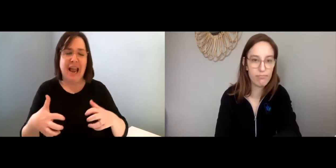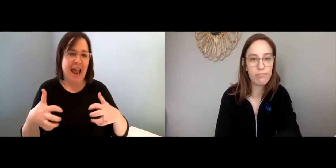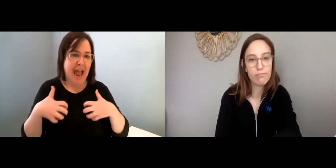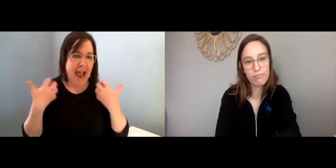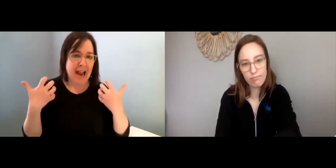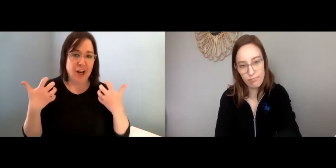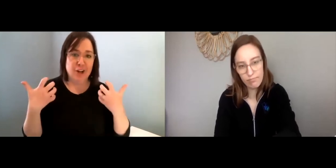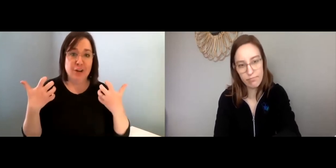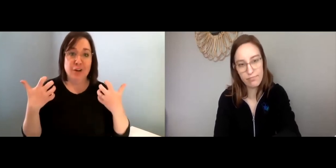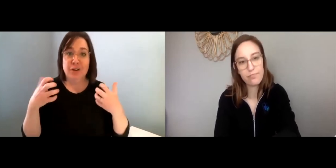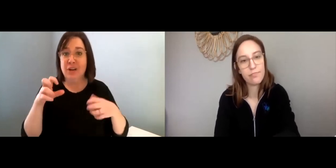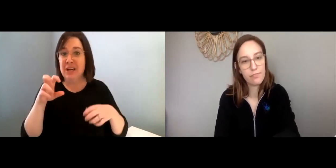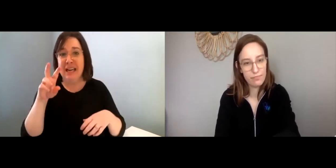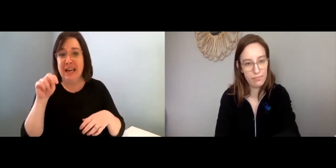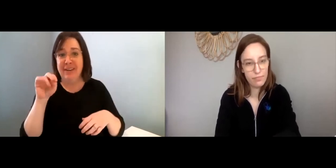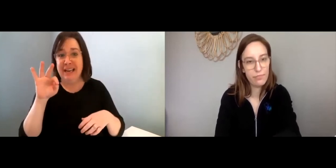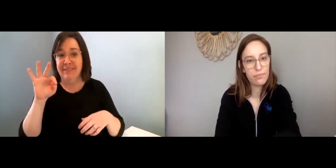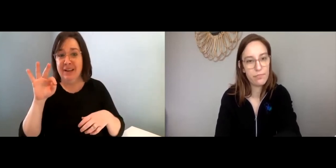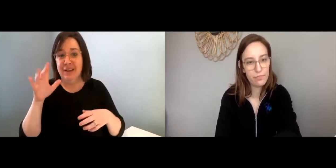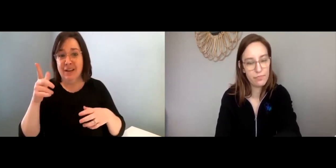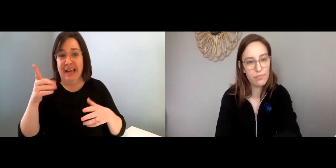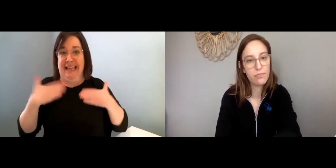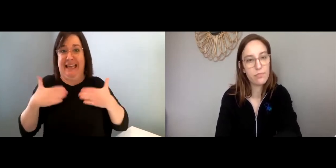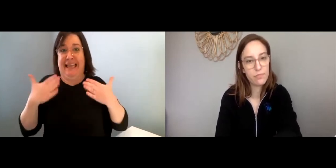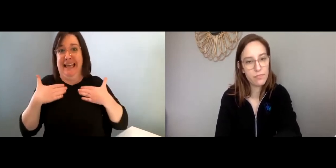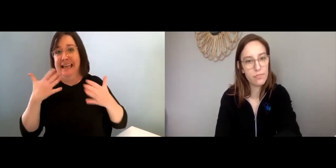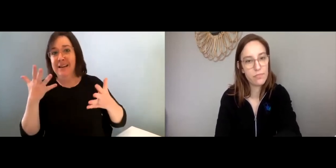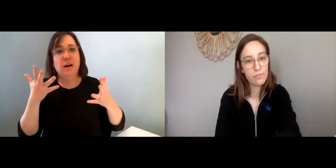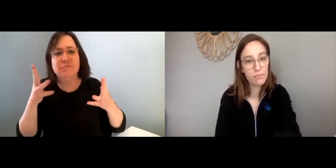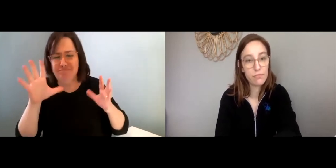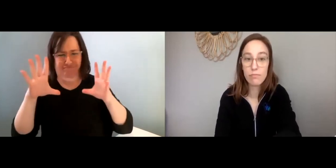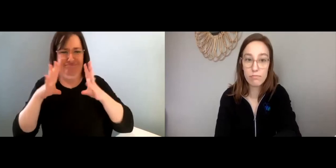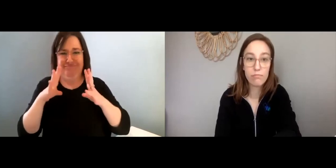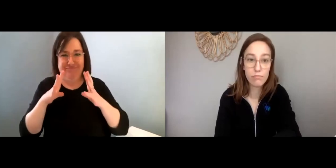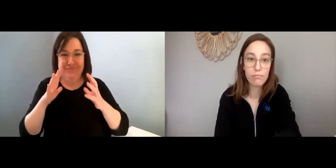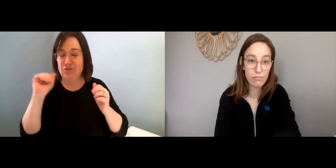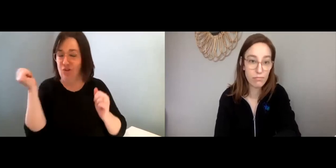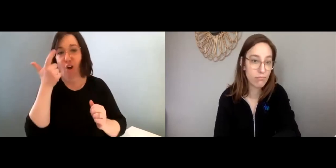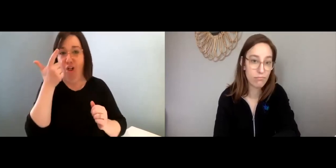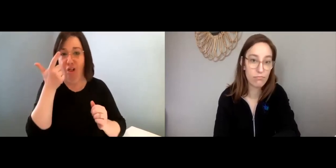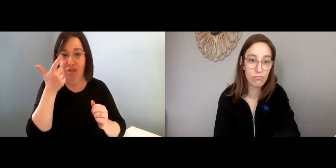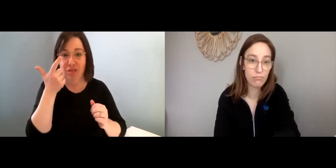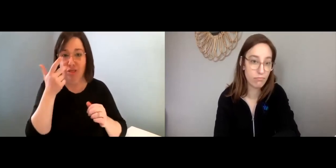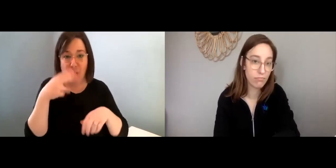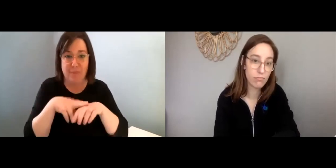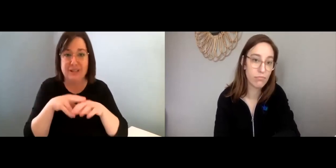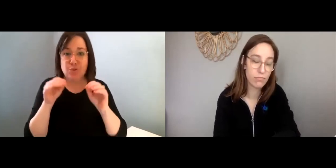Sadness, grief, anger-- even if you’re, like, happy, that's fine!